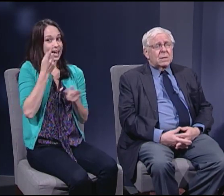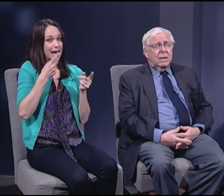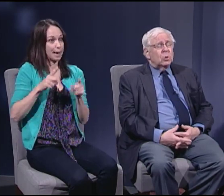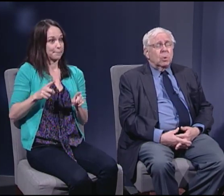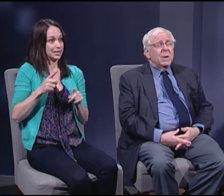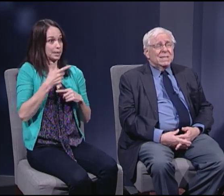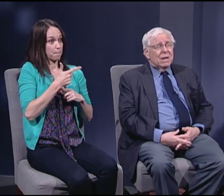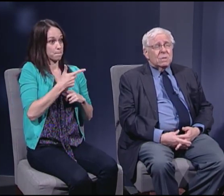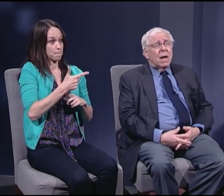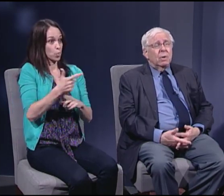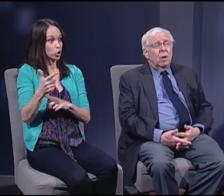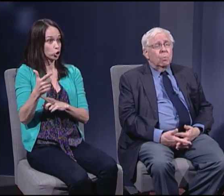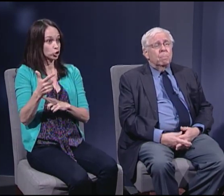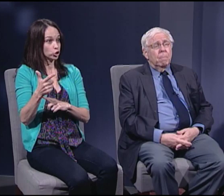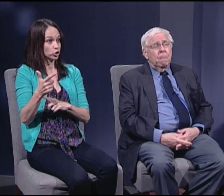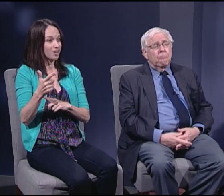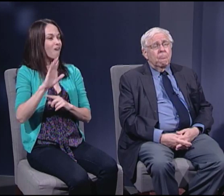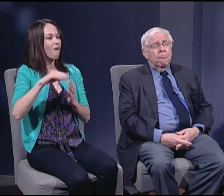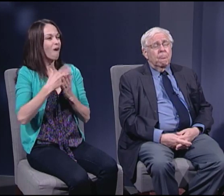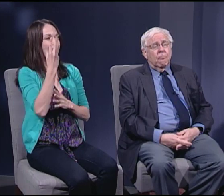that it took place outside the home.